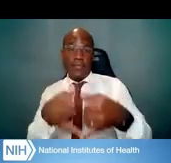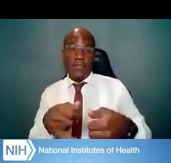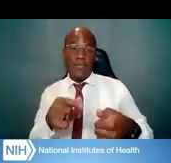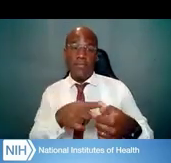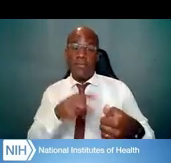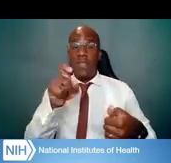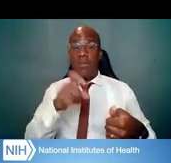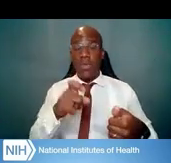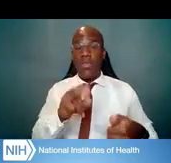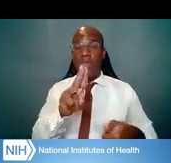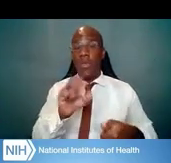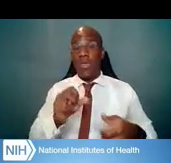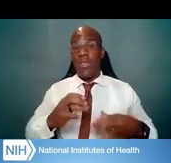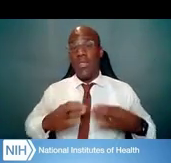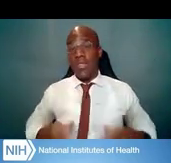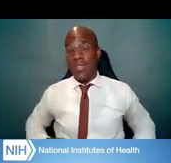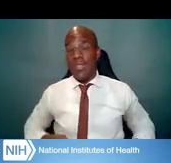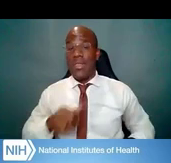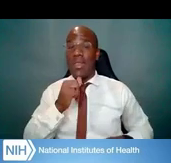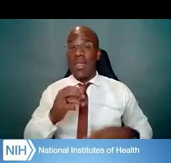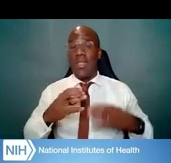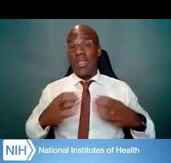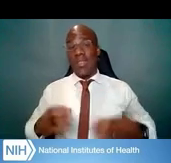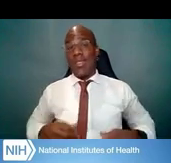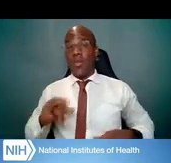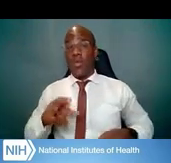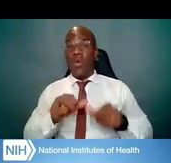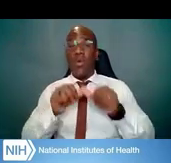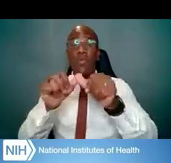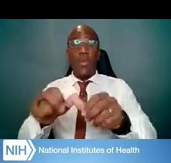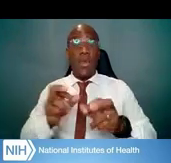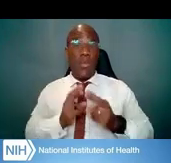non-citizen or permanent resident, except the K99.